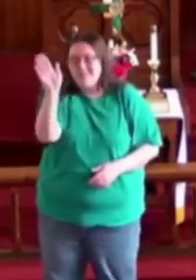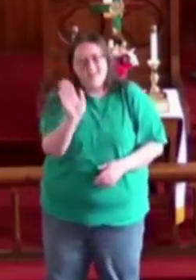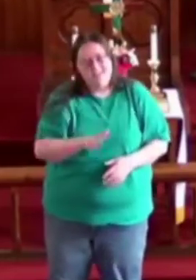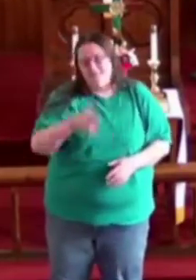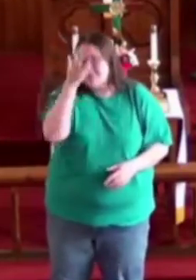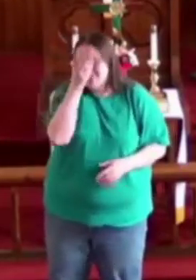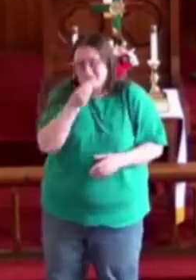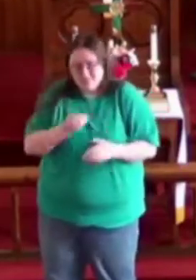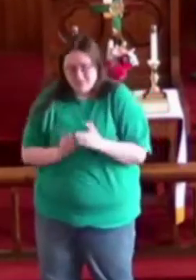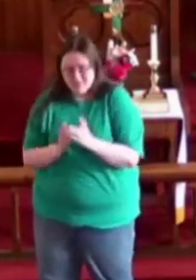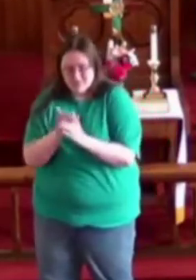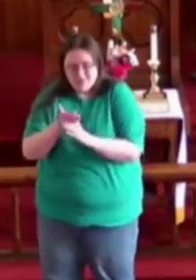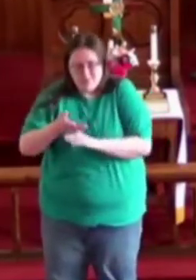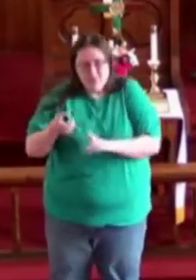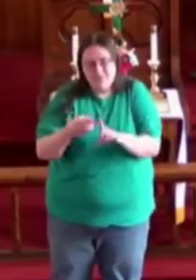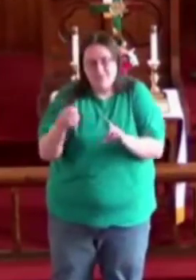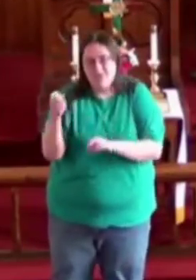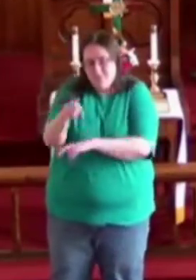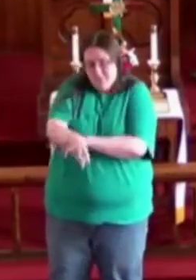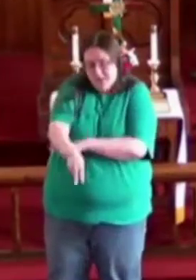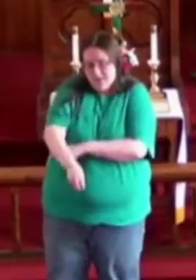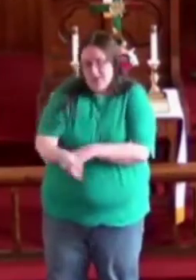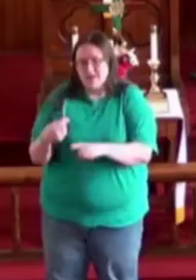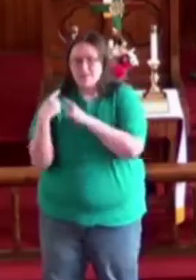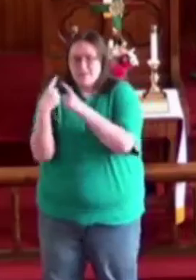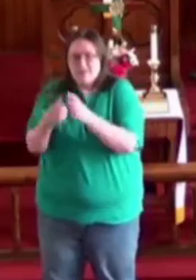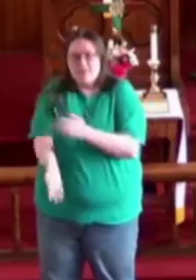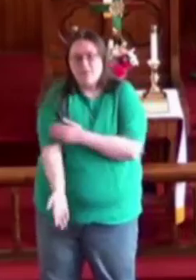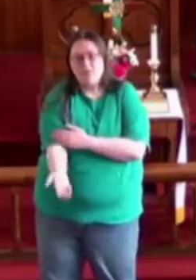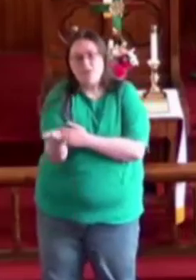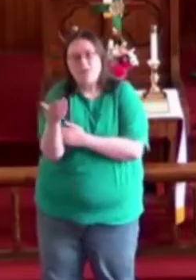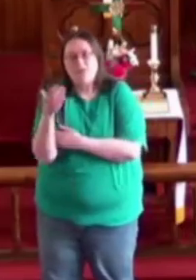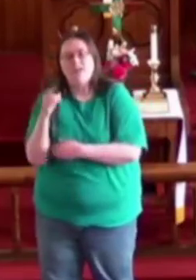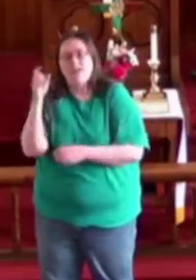Never sleeping through From midnight 'til the morning